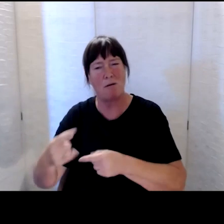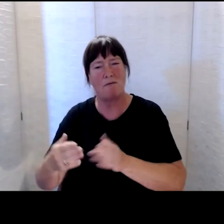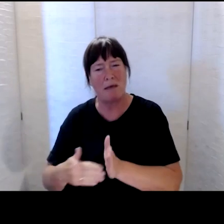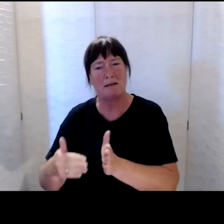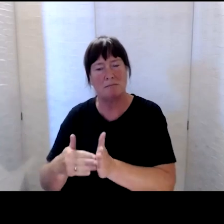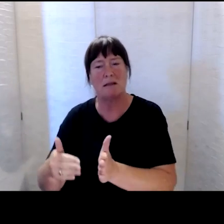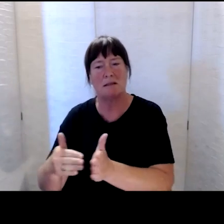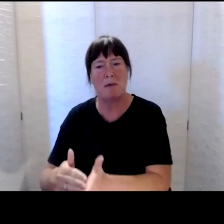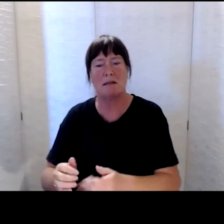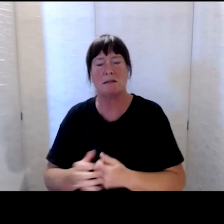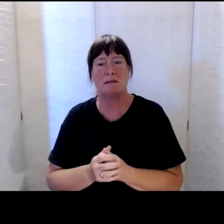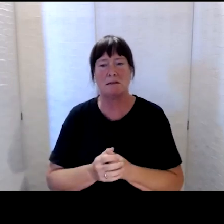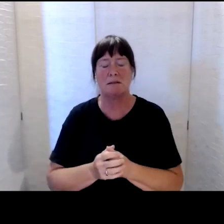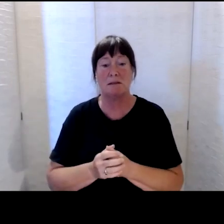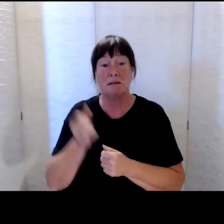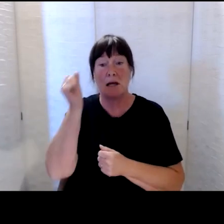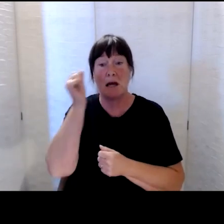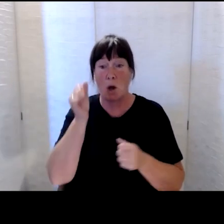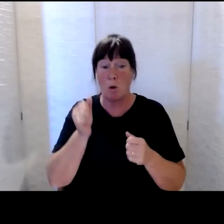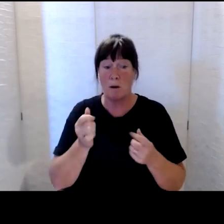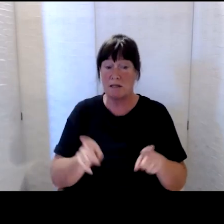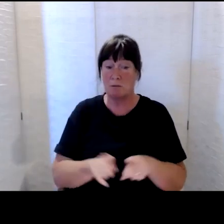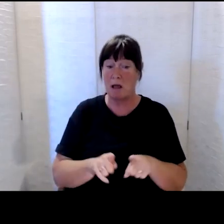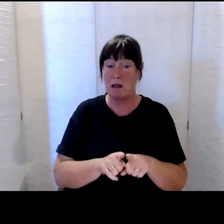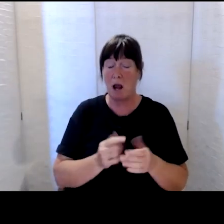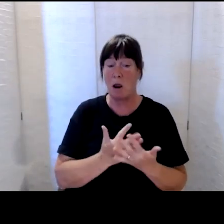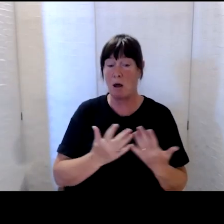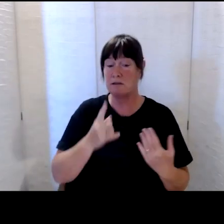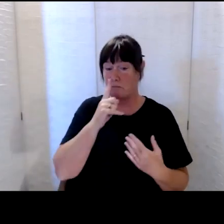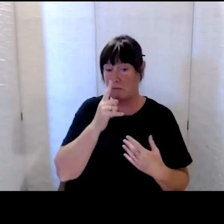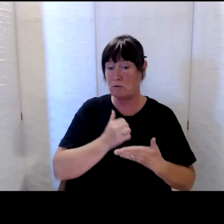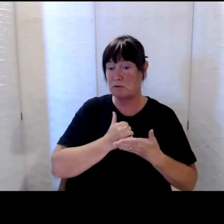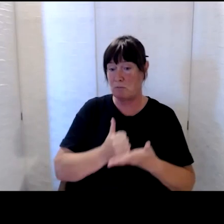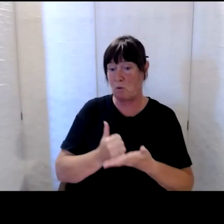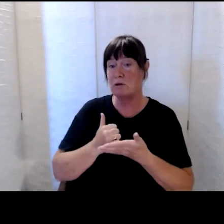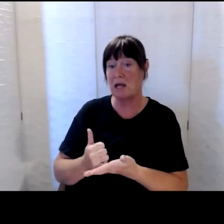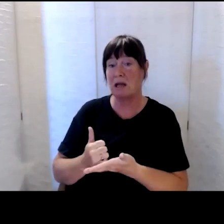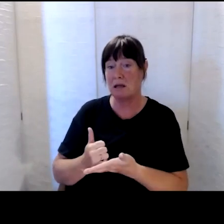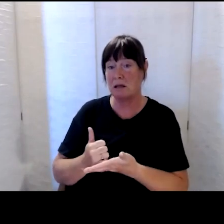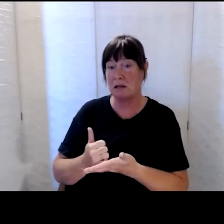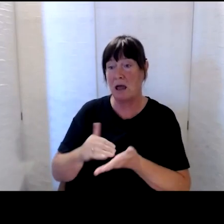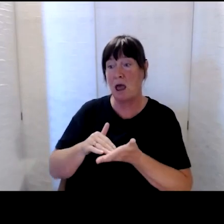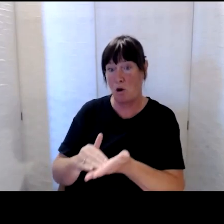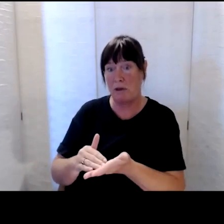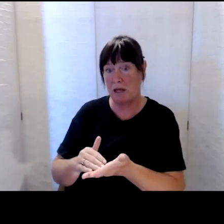I am also aware of the many people supporting the recovery who are also dealing with their own clean ups and